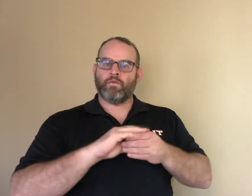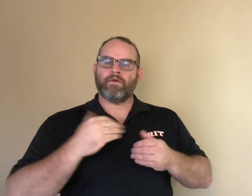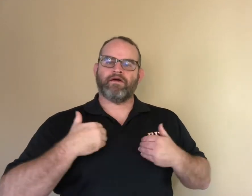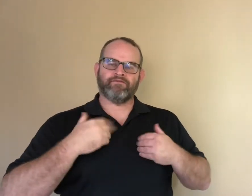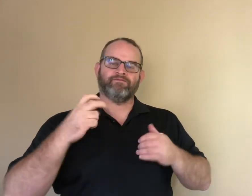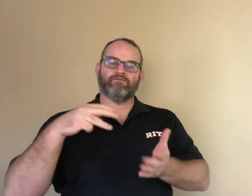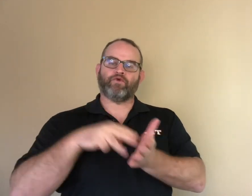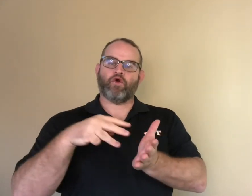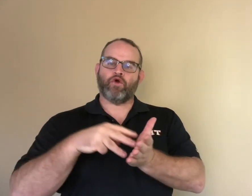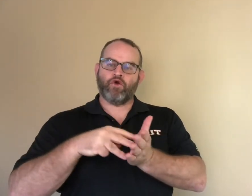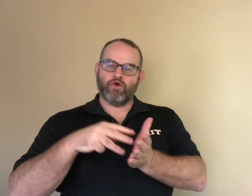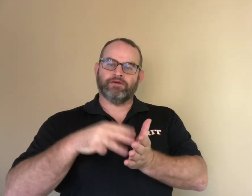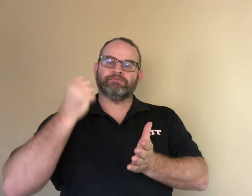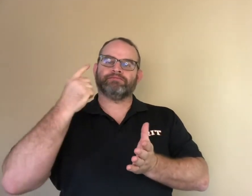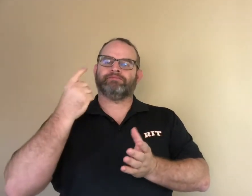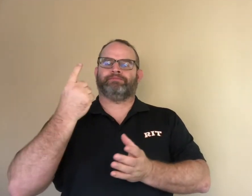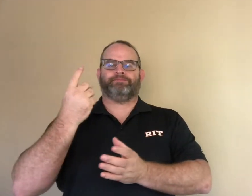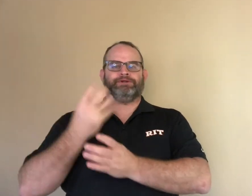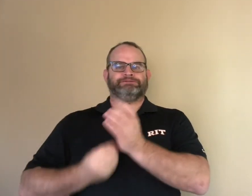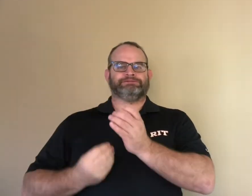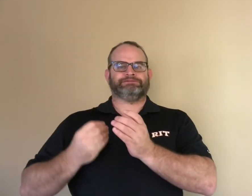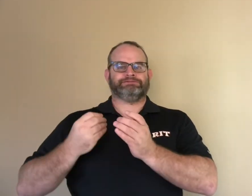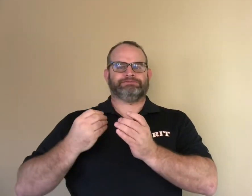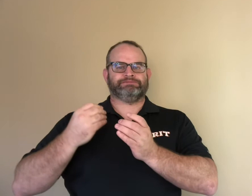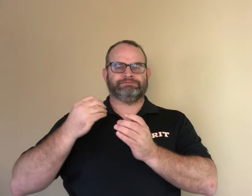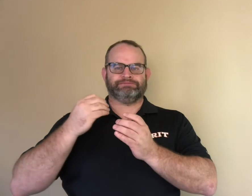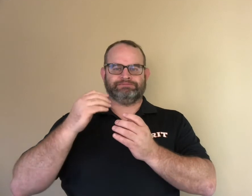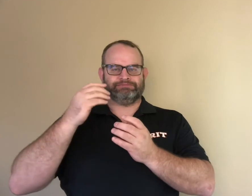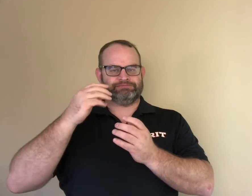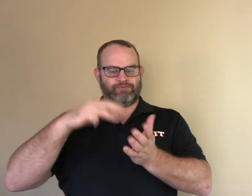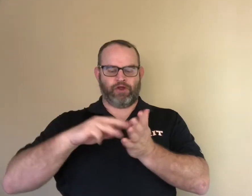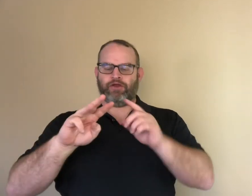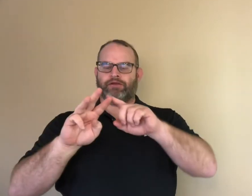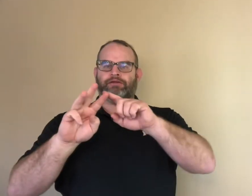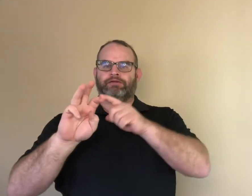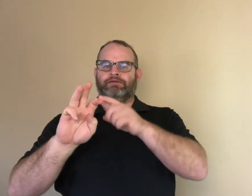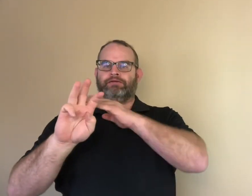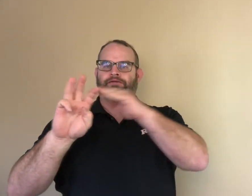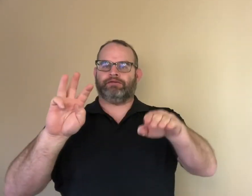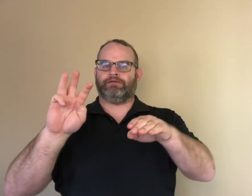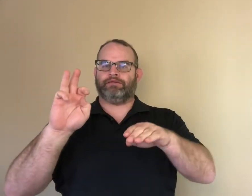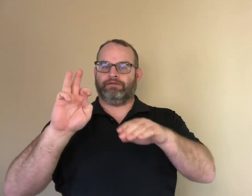For example, there is a story (Pointy Three) by Adam Stone and Joyce Hom about a fork with a missing prong.